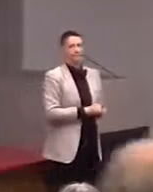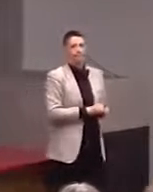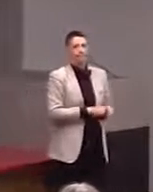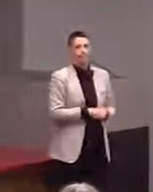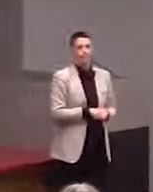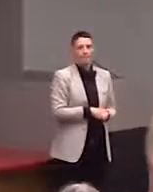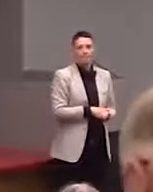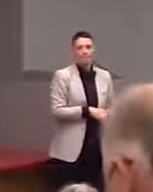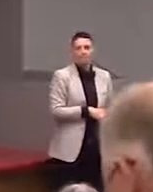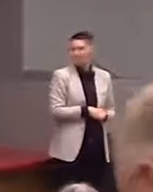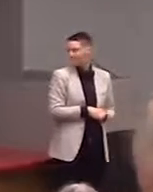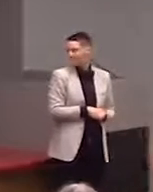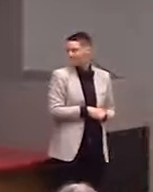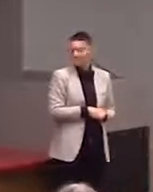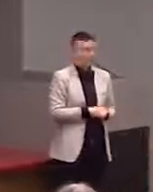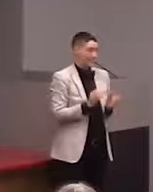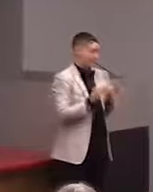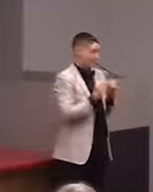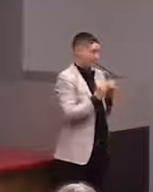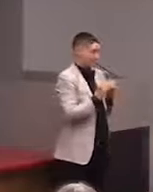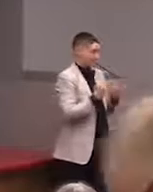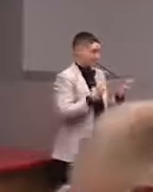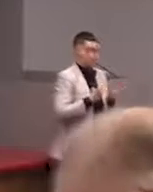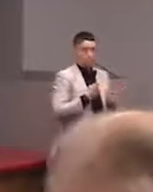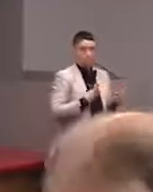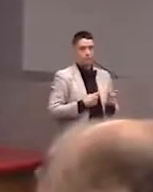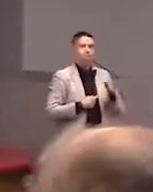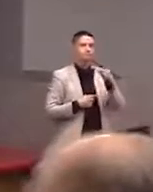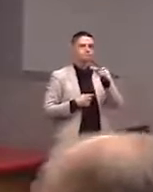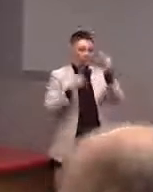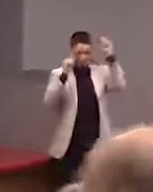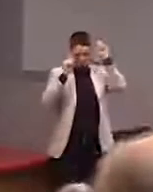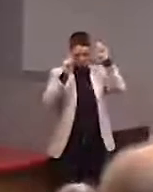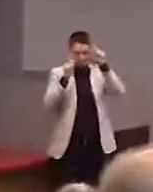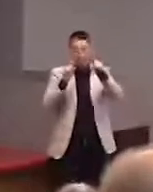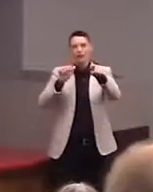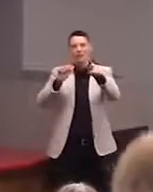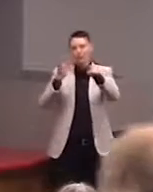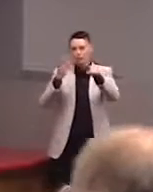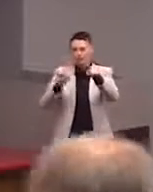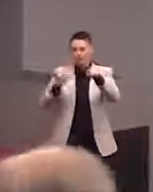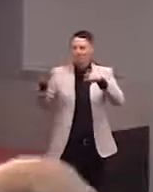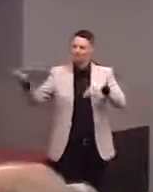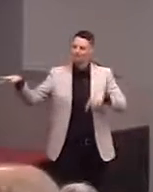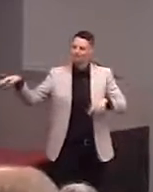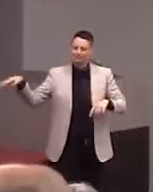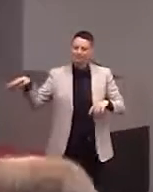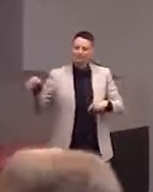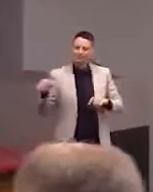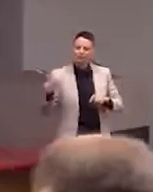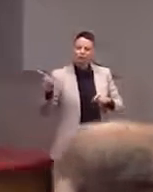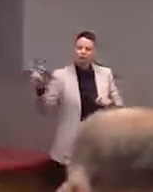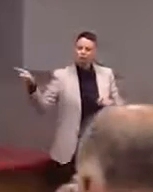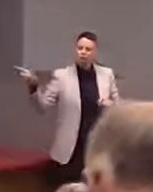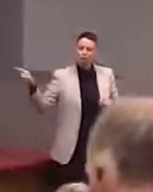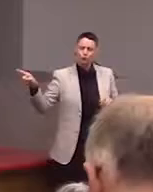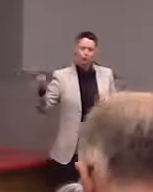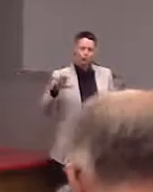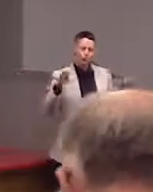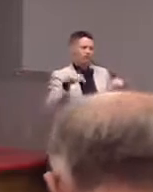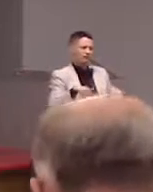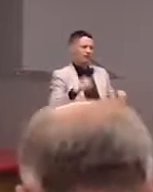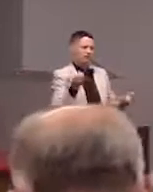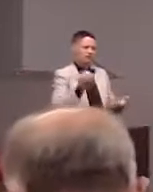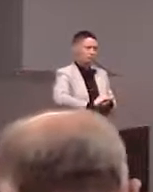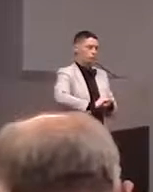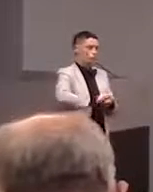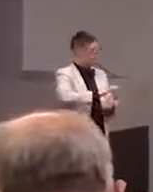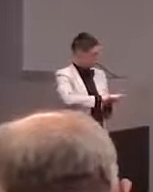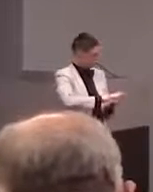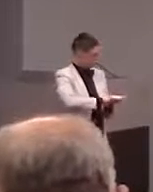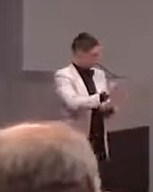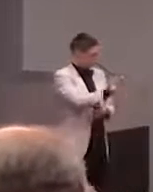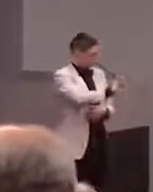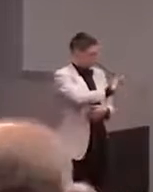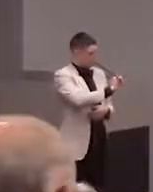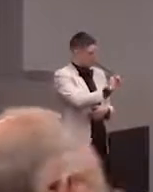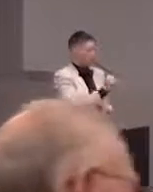[Audience Member] Actually, is this something